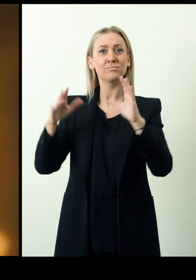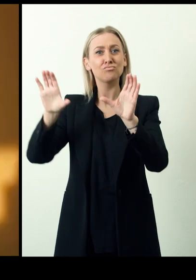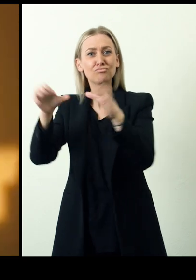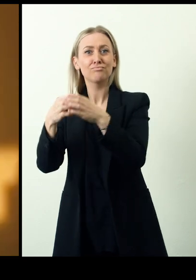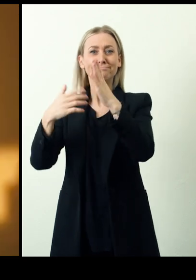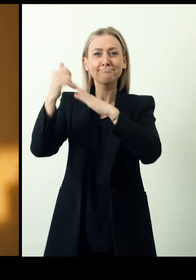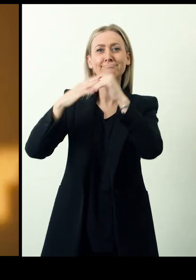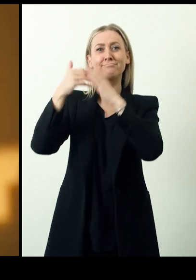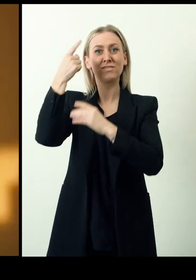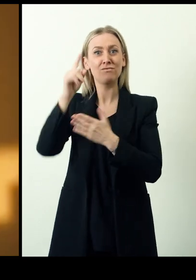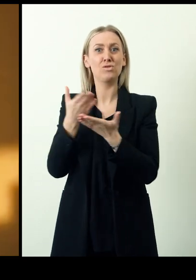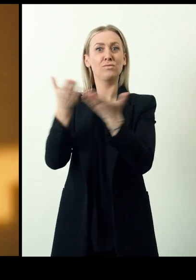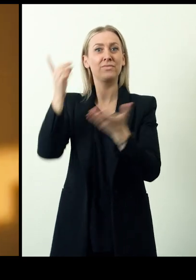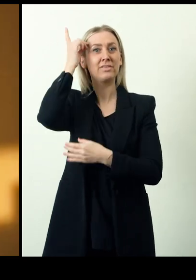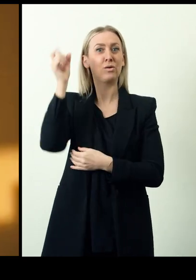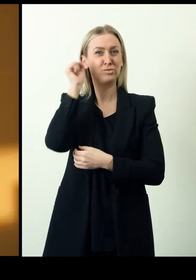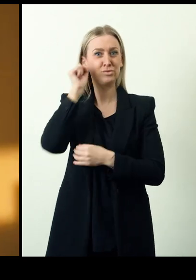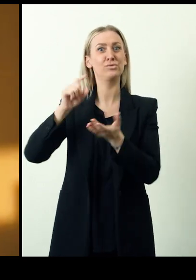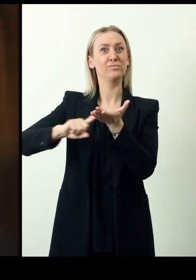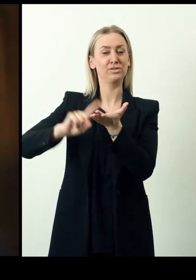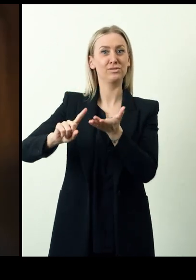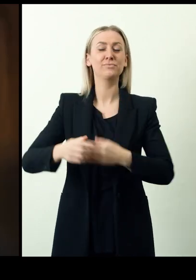and helped establish a Down's Syndrome Research Commission in Parliament.